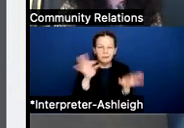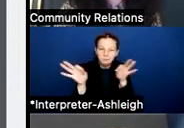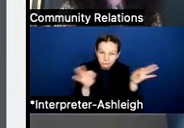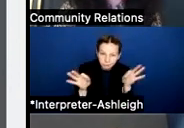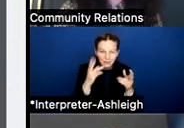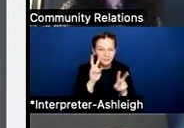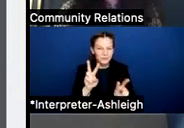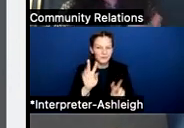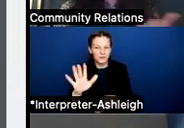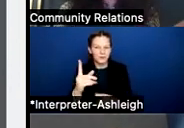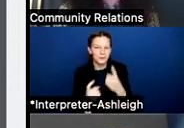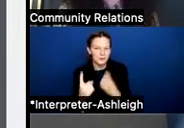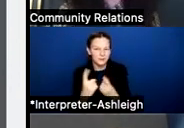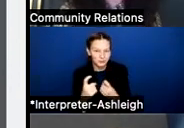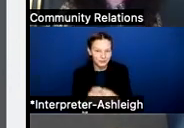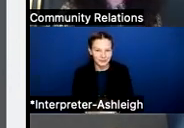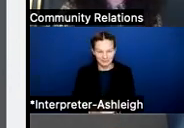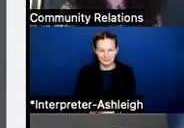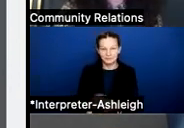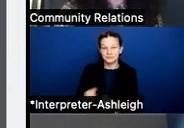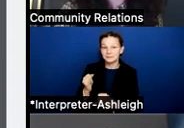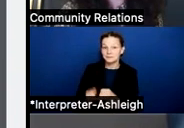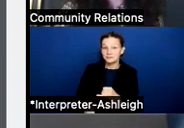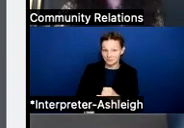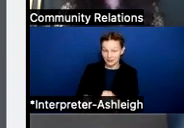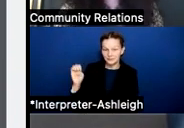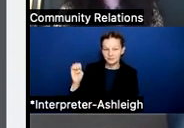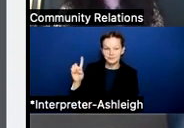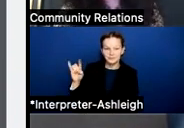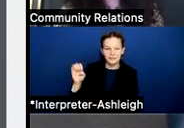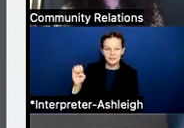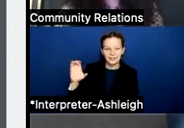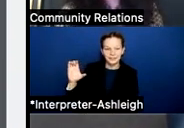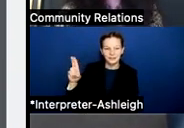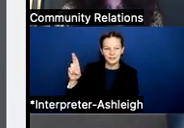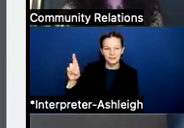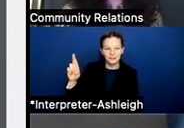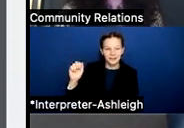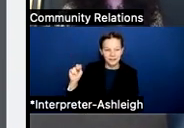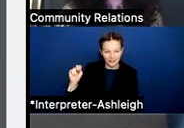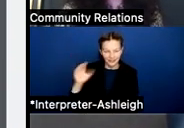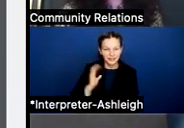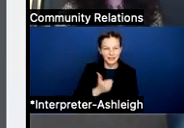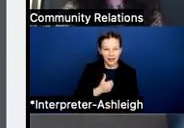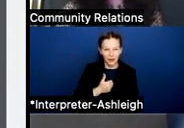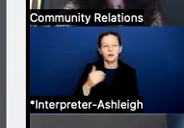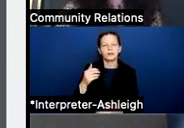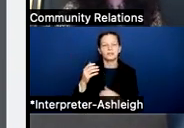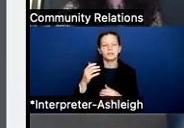And then our final panelist, we have Eddie Curran, he's our Chief Human Resources Officer. Good evening, everybody. I can't see you all,